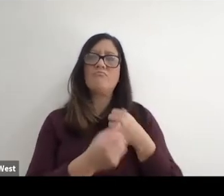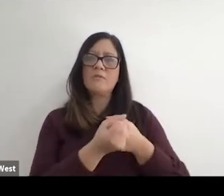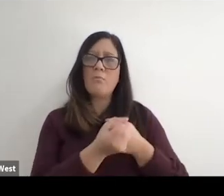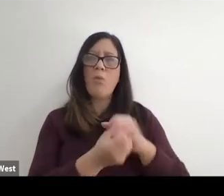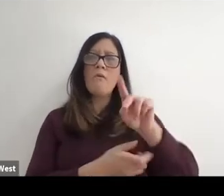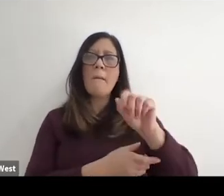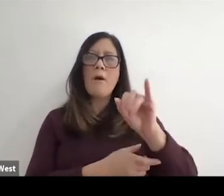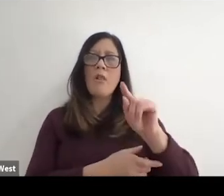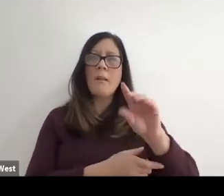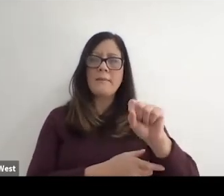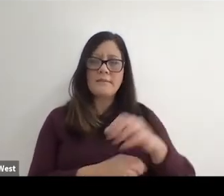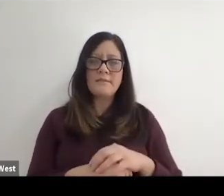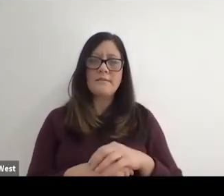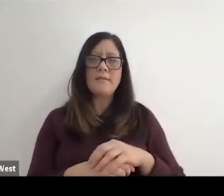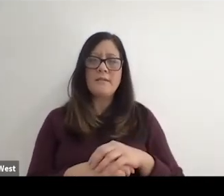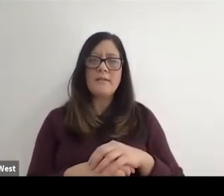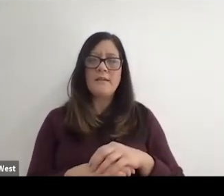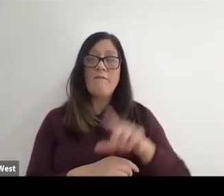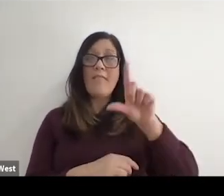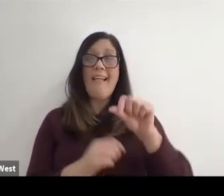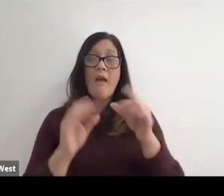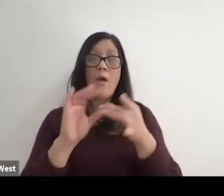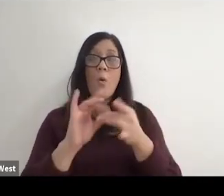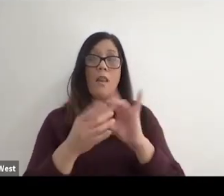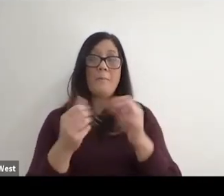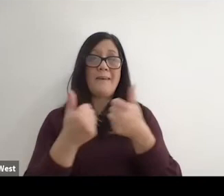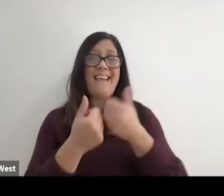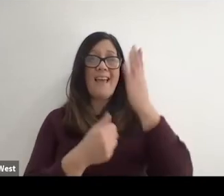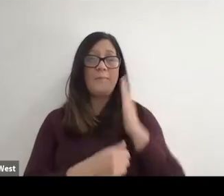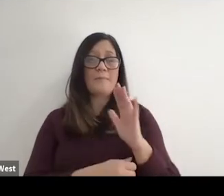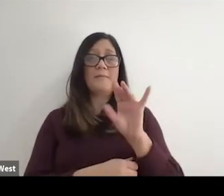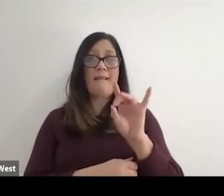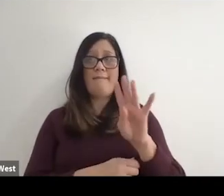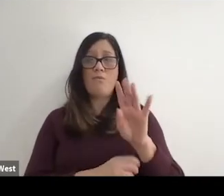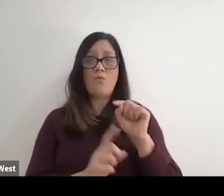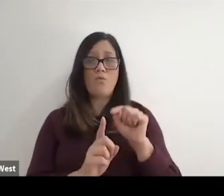He had a soft spot for the Paralympics. And so when the organizers of the LA Olympics